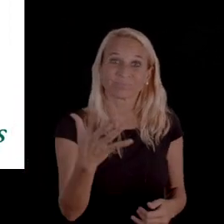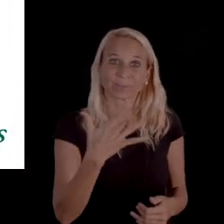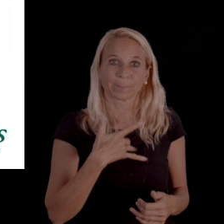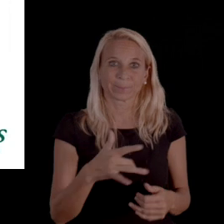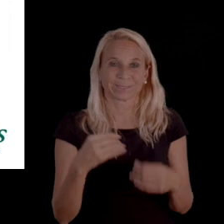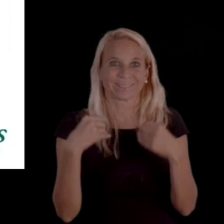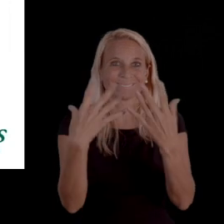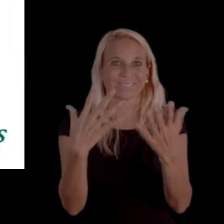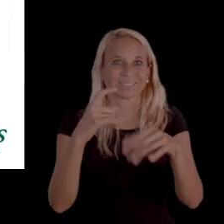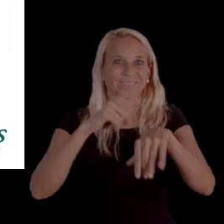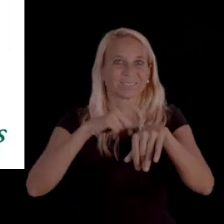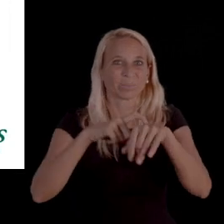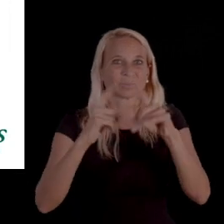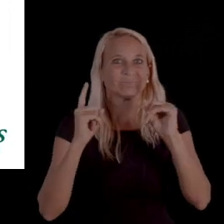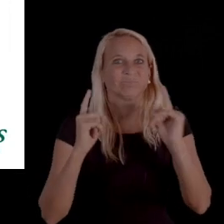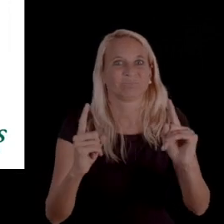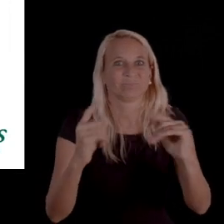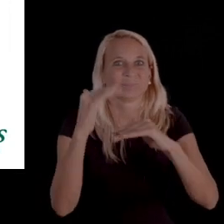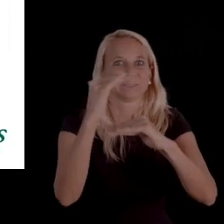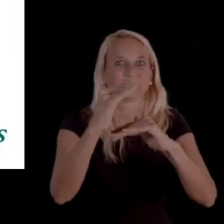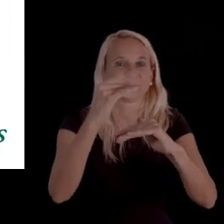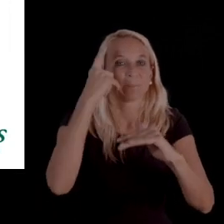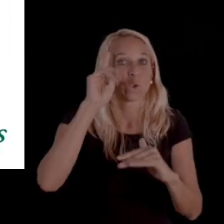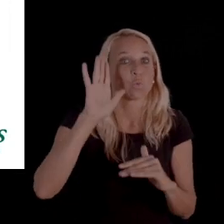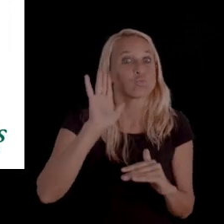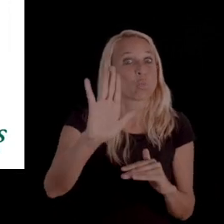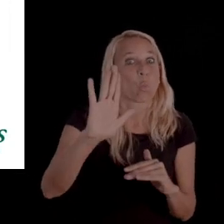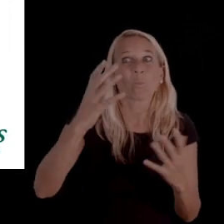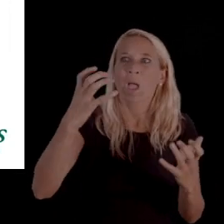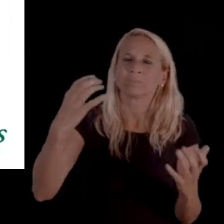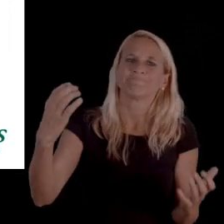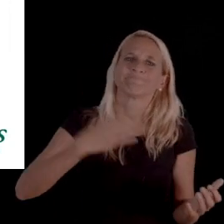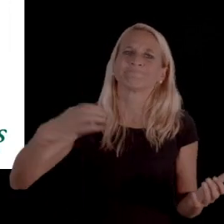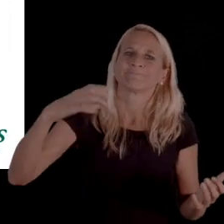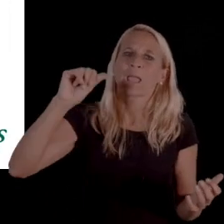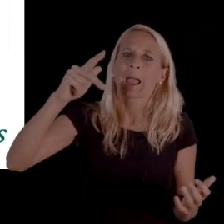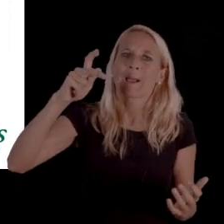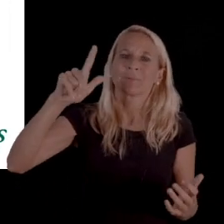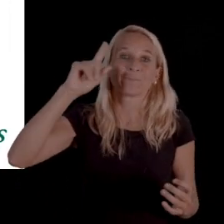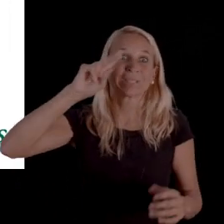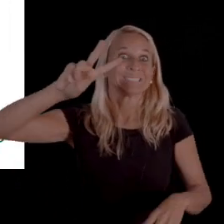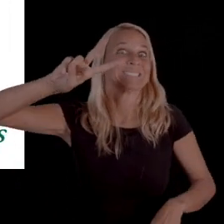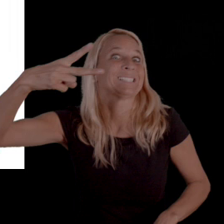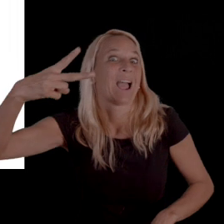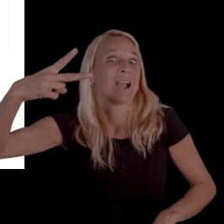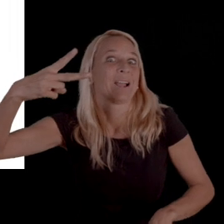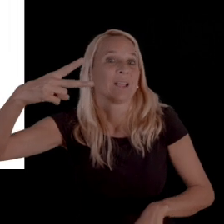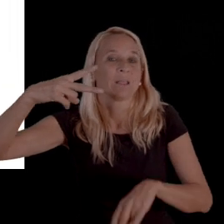does kind of start the timeframe for your appeal for your secondary information that you'll receive.